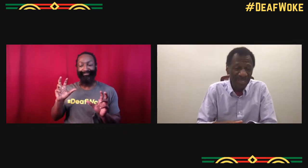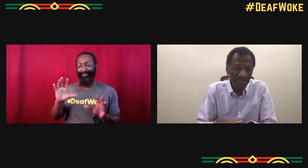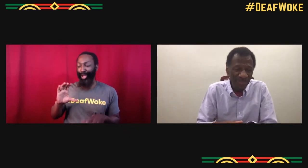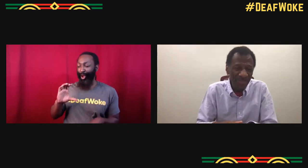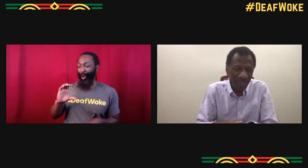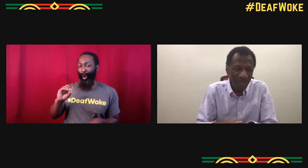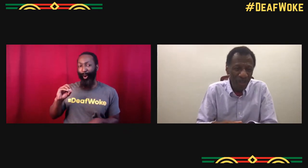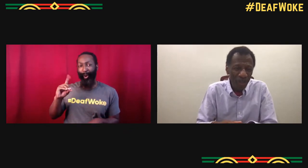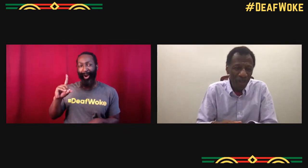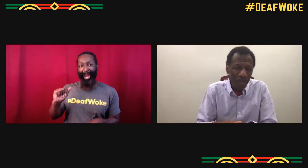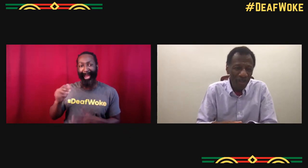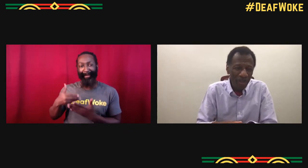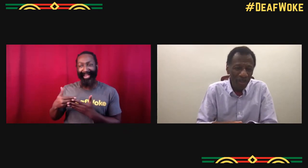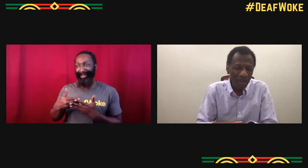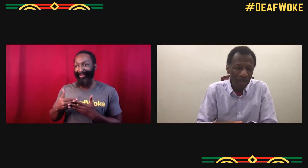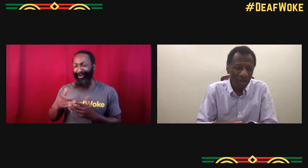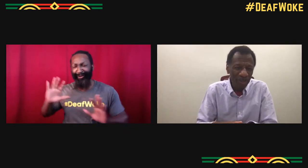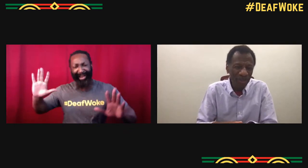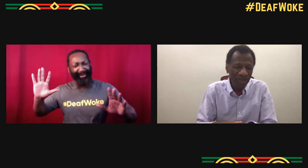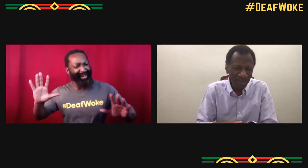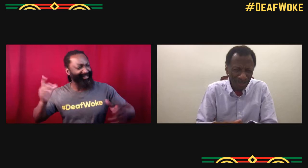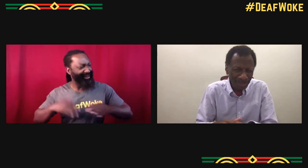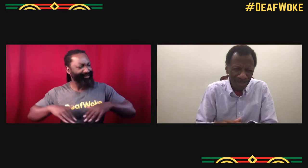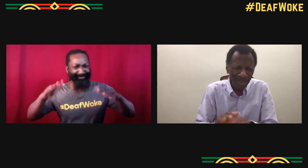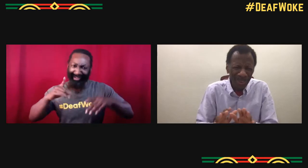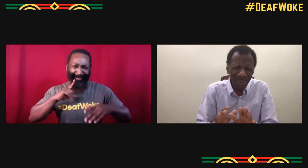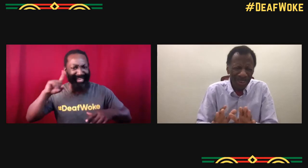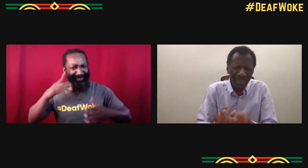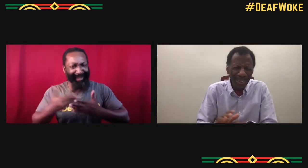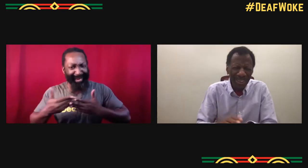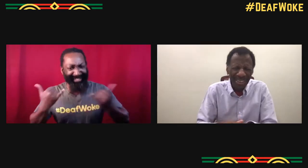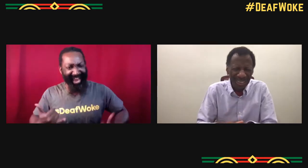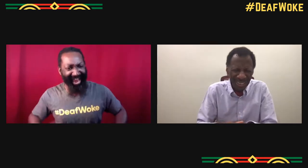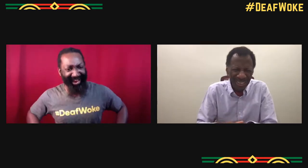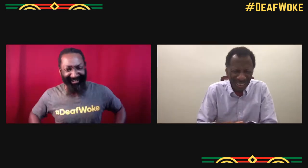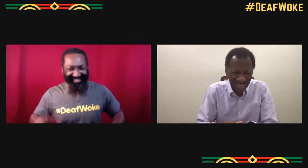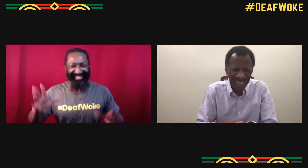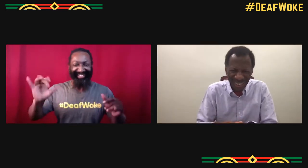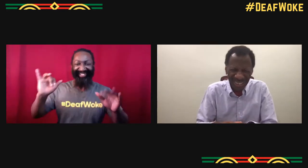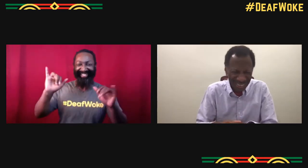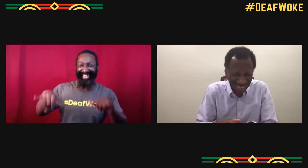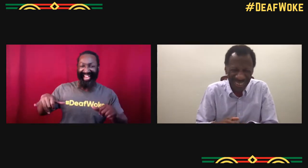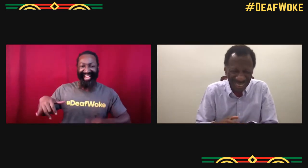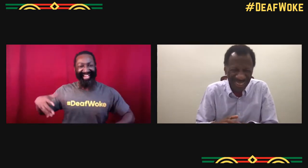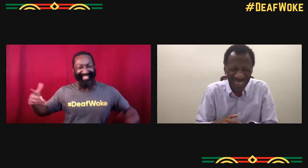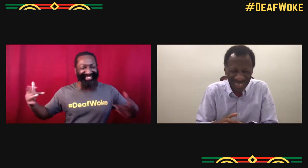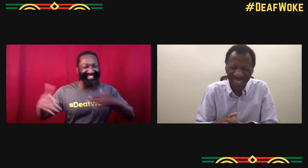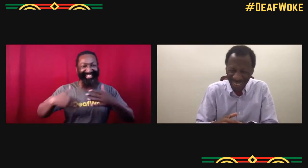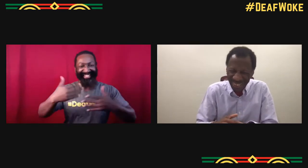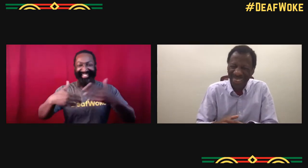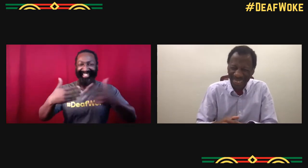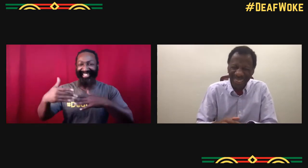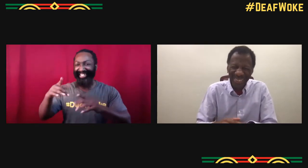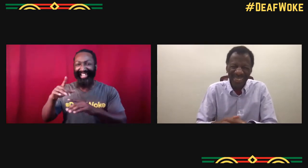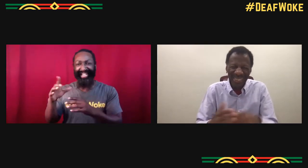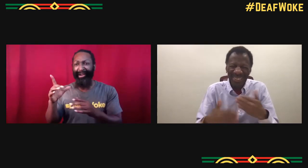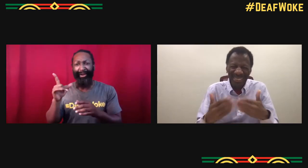and we're loved and maybe they'll be a deaf child, a coda child,